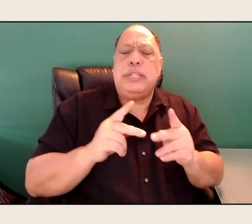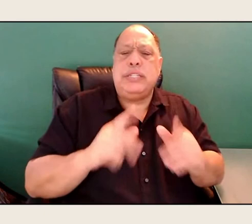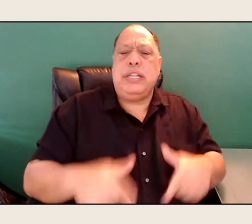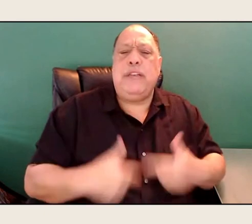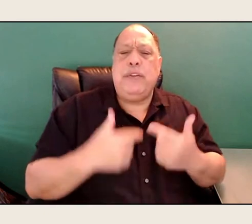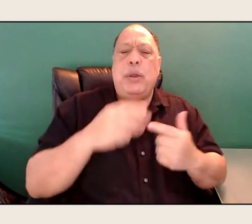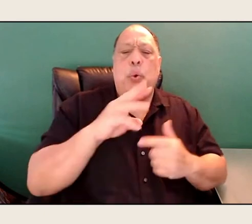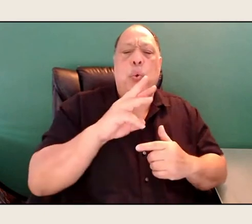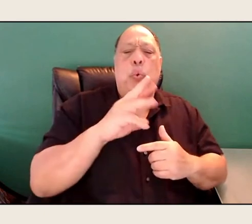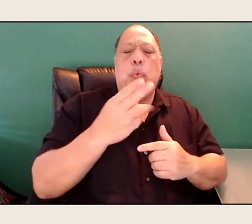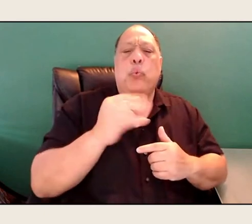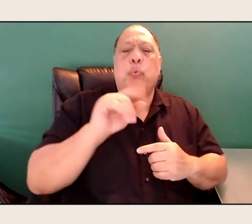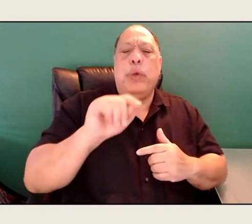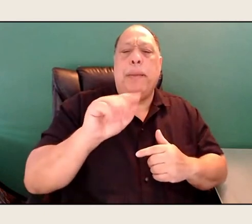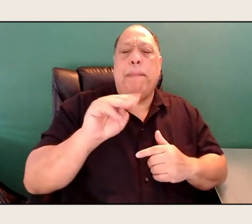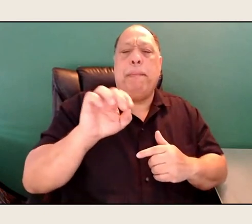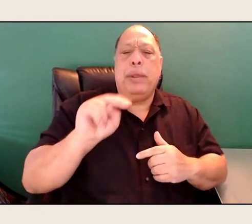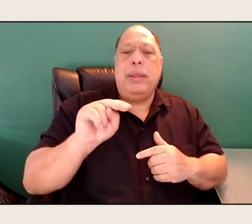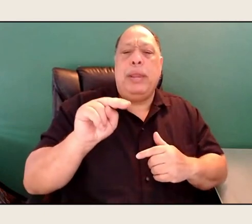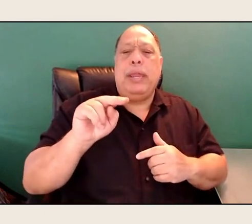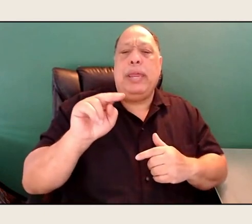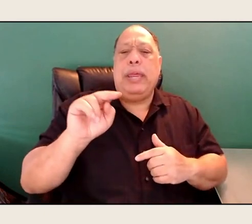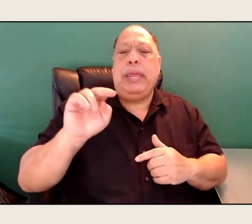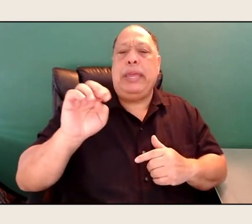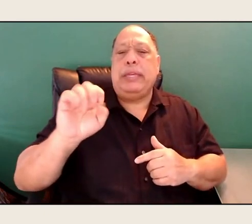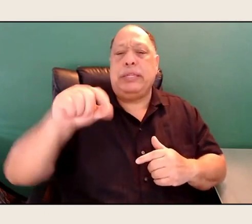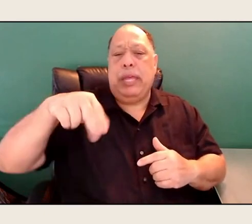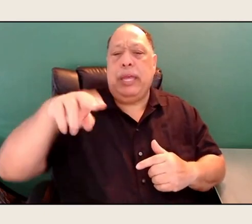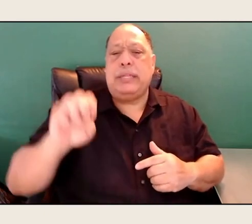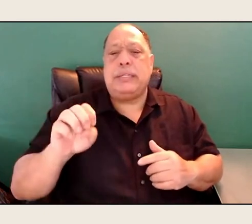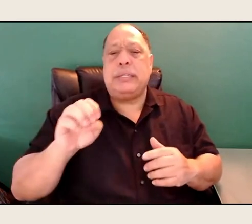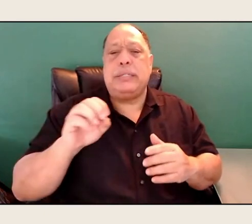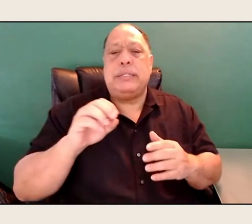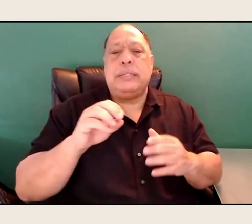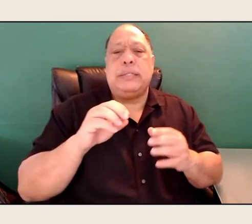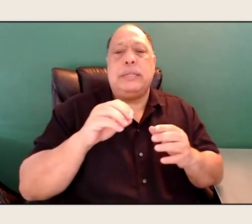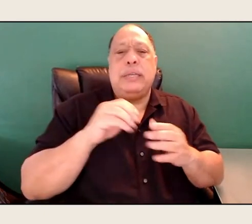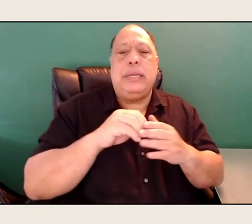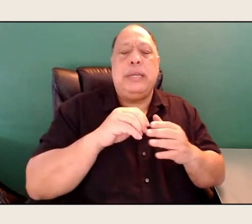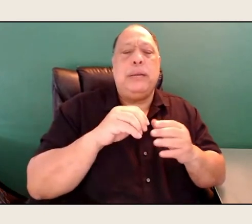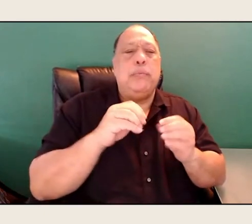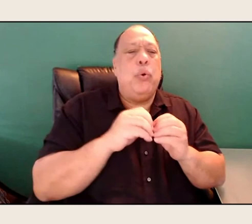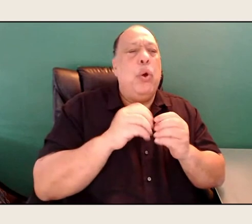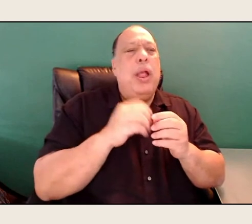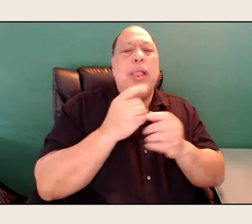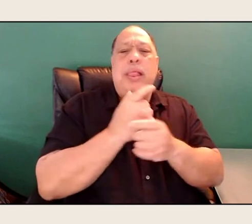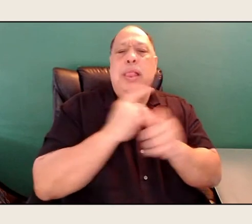not mere liberty? So I feel like that distinction between liberation